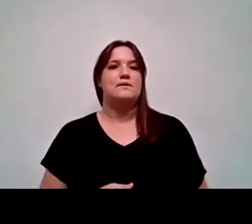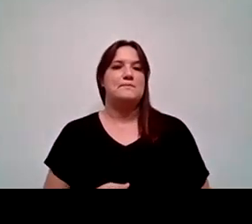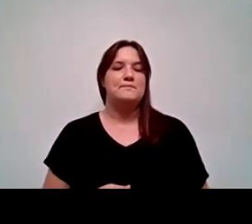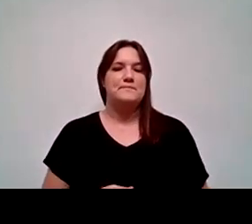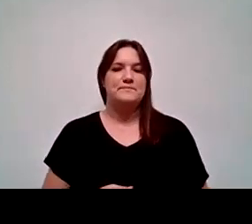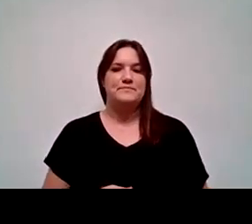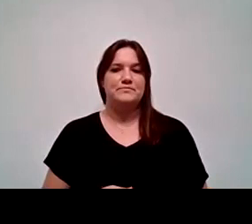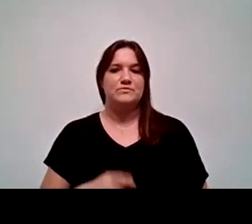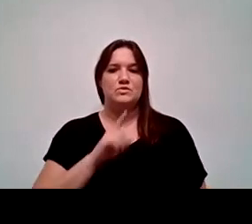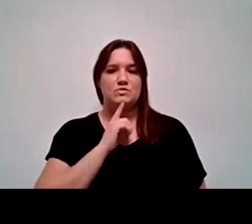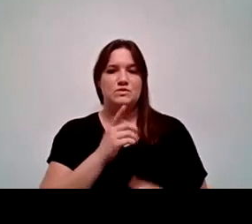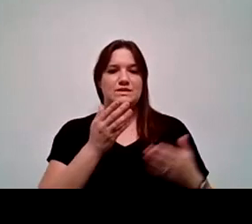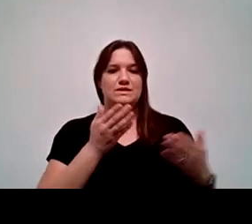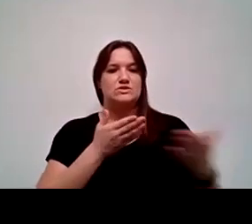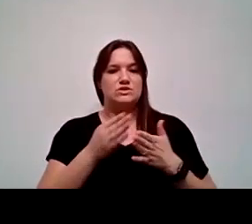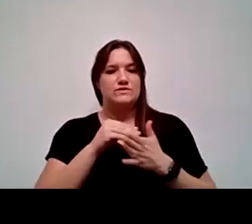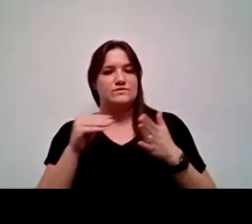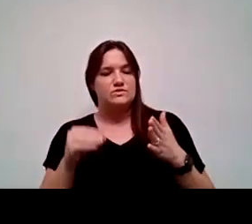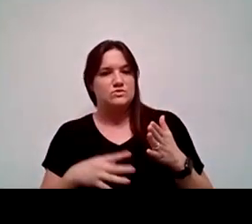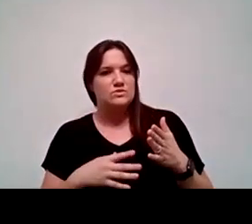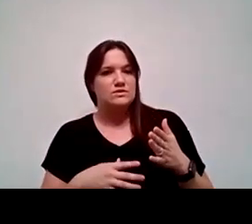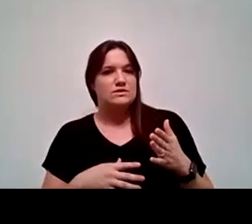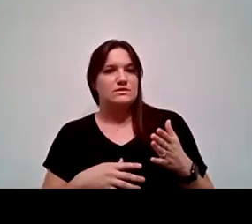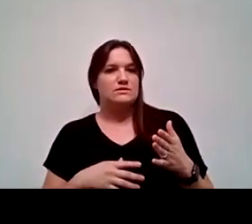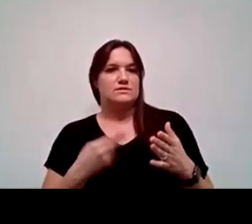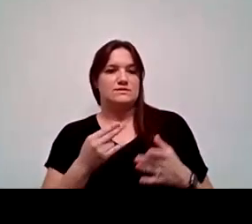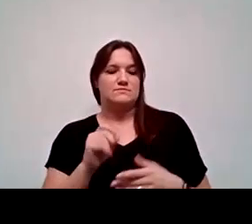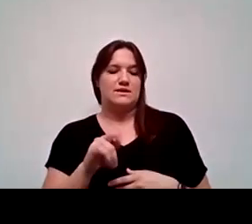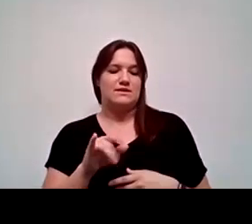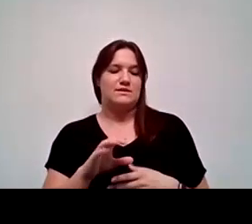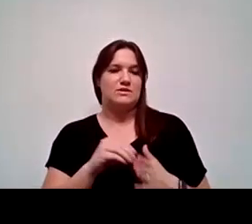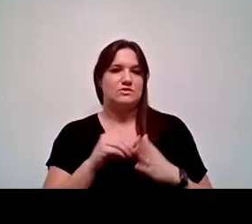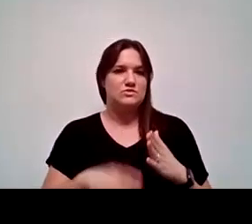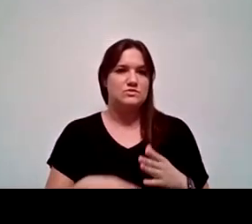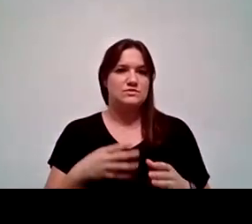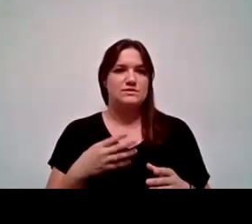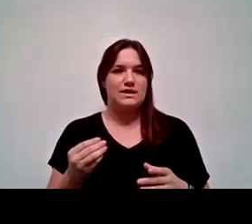to really serve students well, Hispanic student in this case, and get them to that finish line.